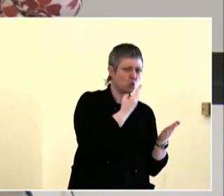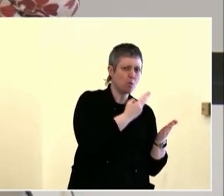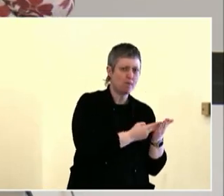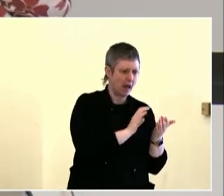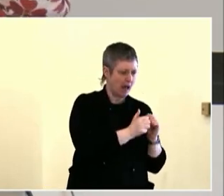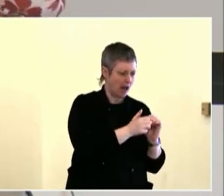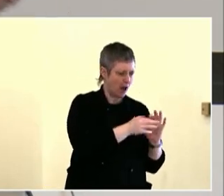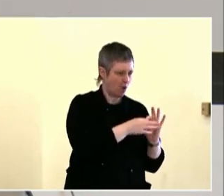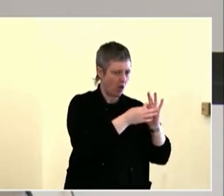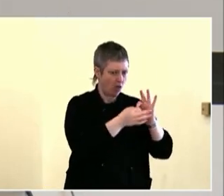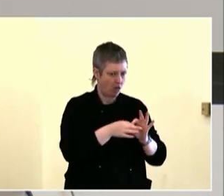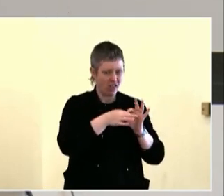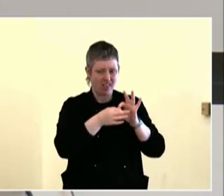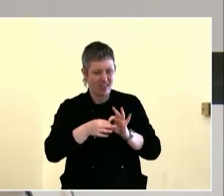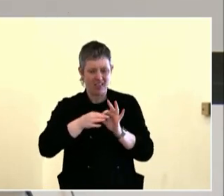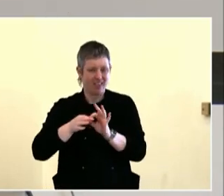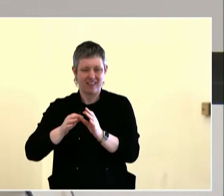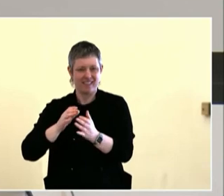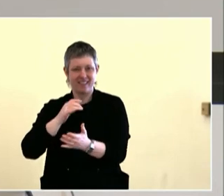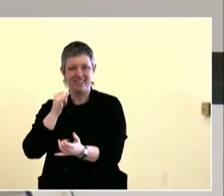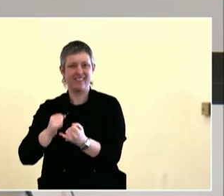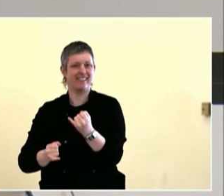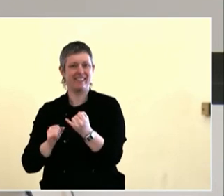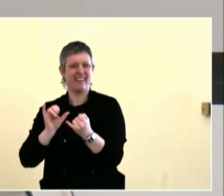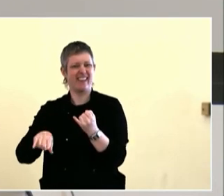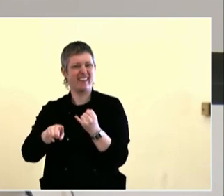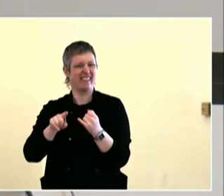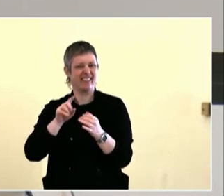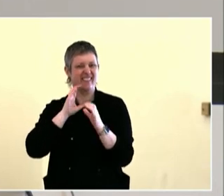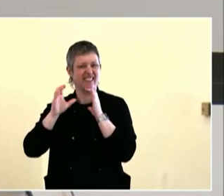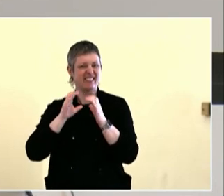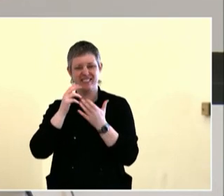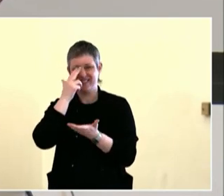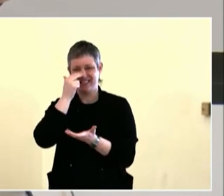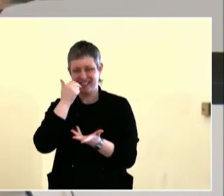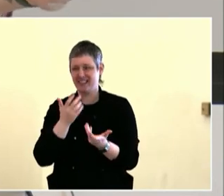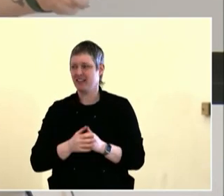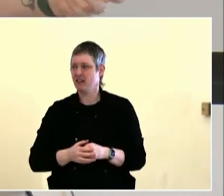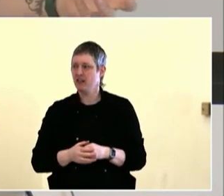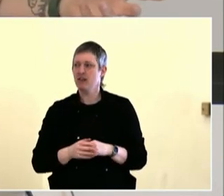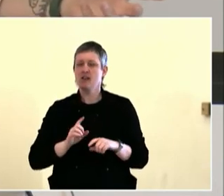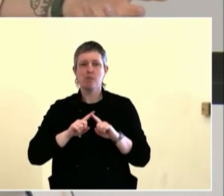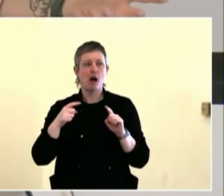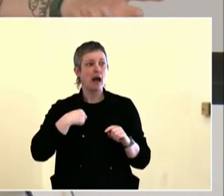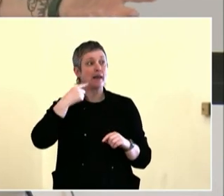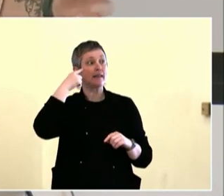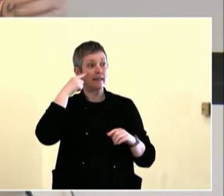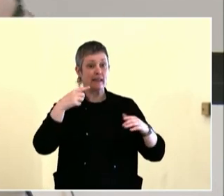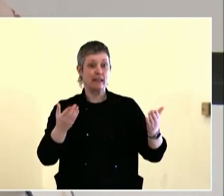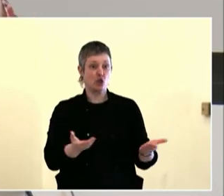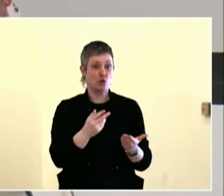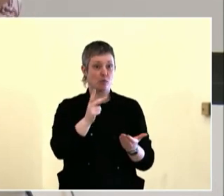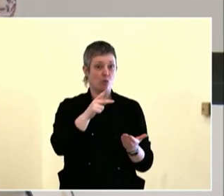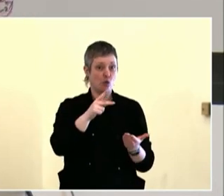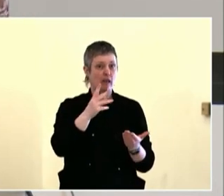And I was sort of suggesting the idea, someone is there to